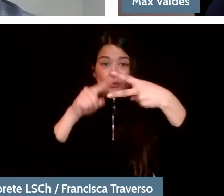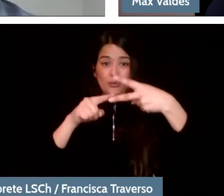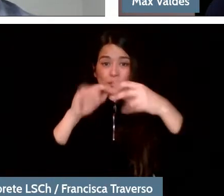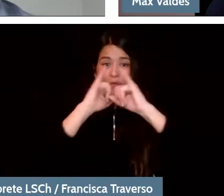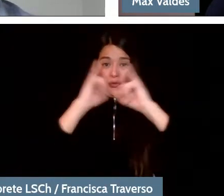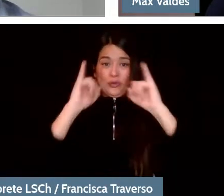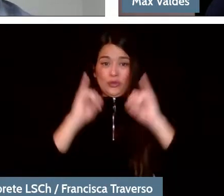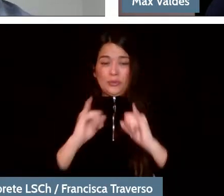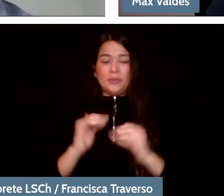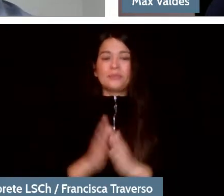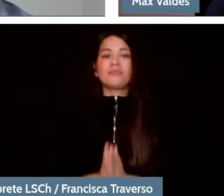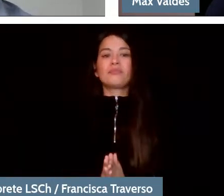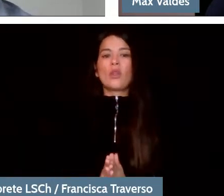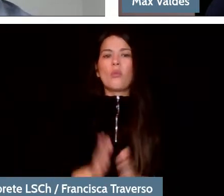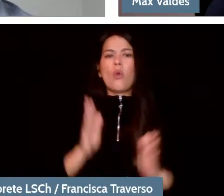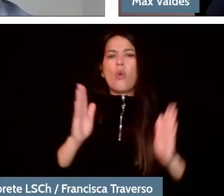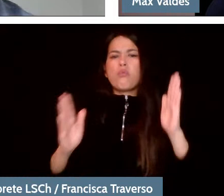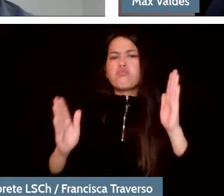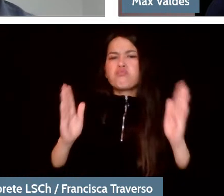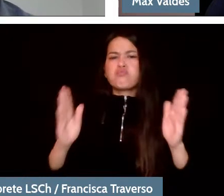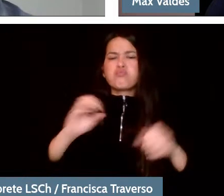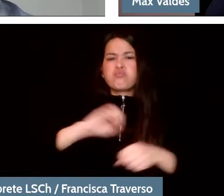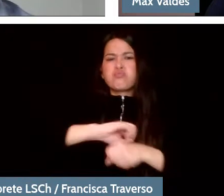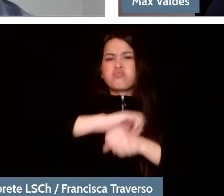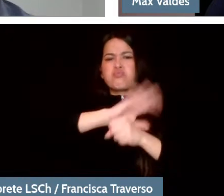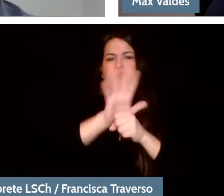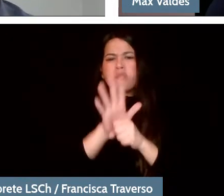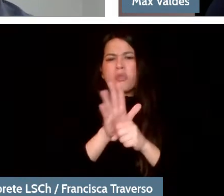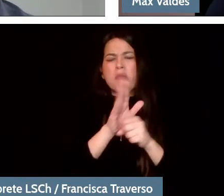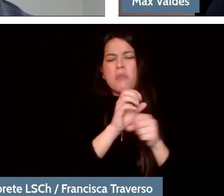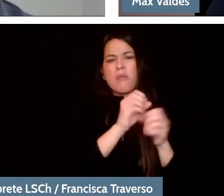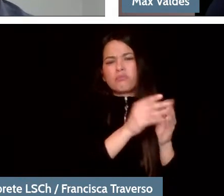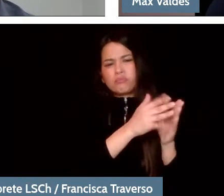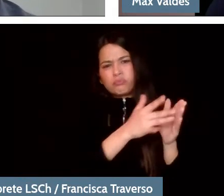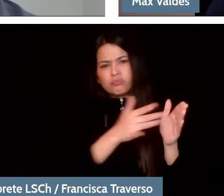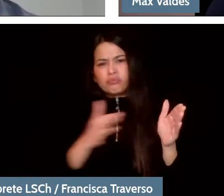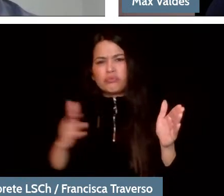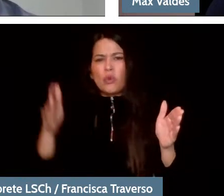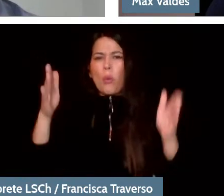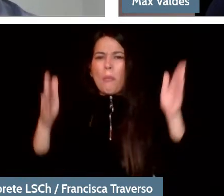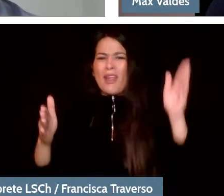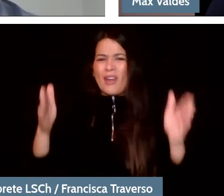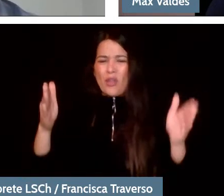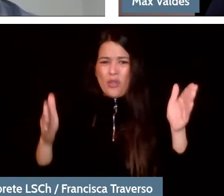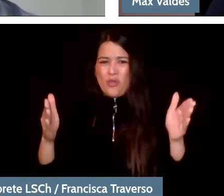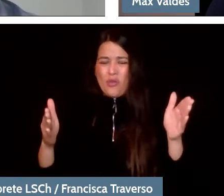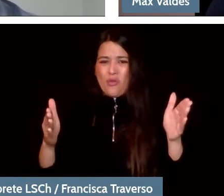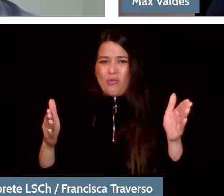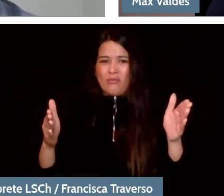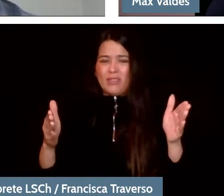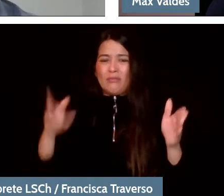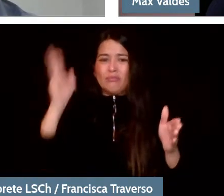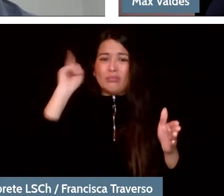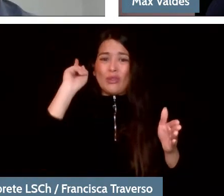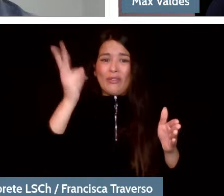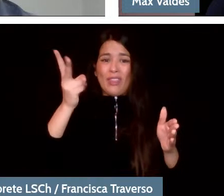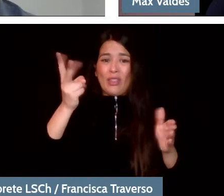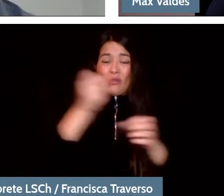a period that we lived that took us out of theaters, took us out of that experience, but also, just as I was mentioning,